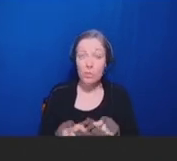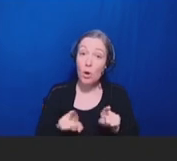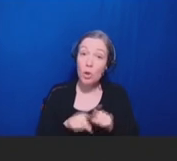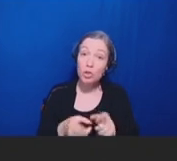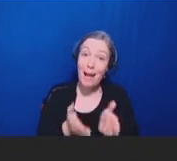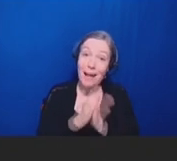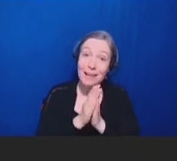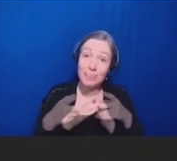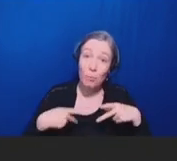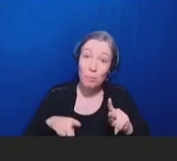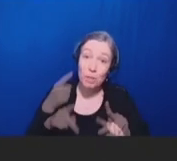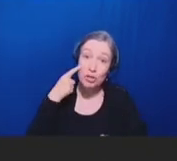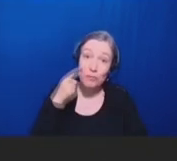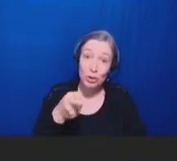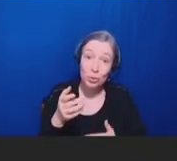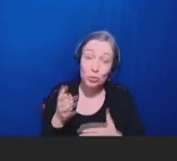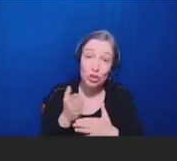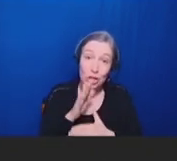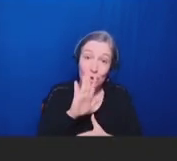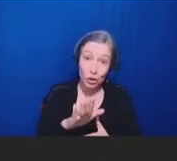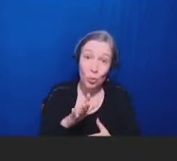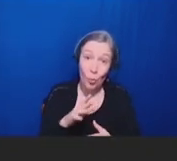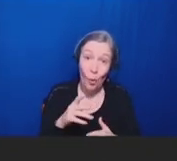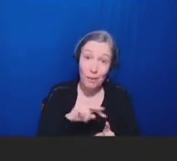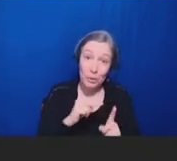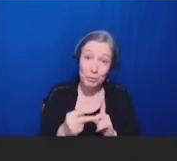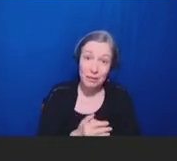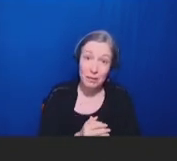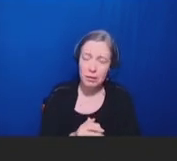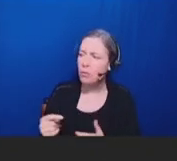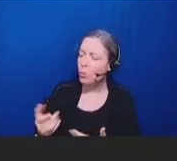say, you know, "Oh, thank you for sharing your concerns or your views on vaccines. You